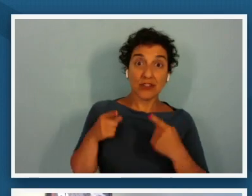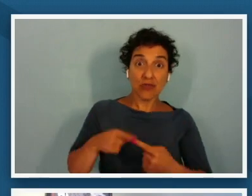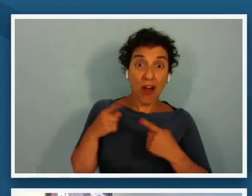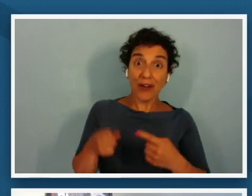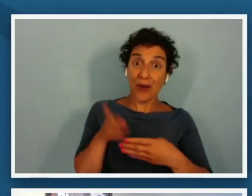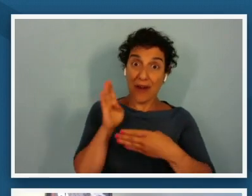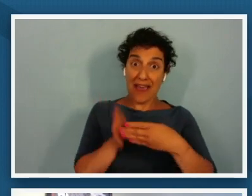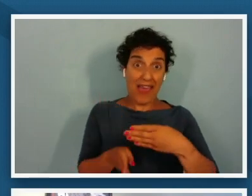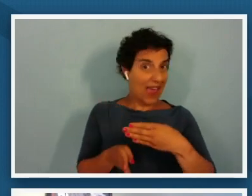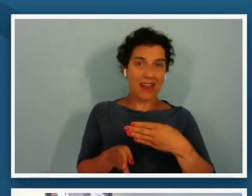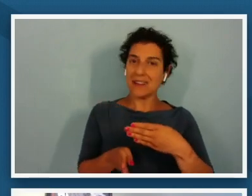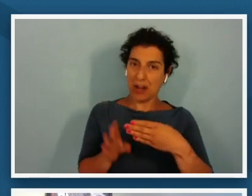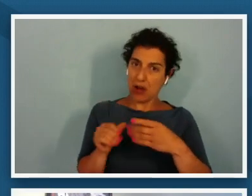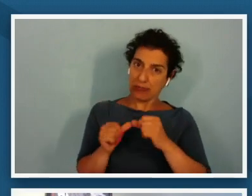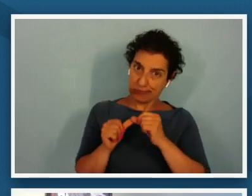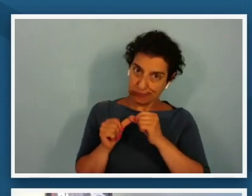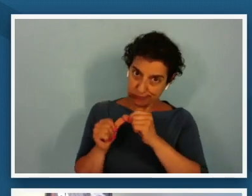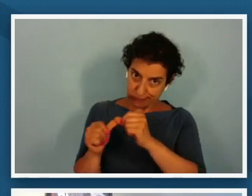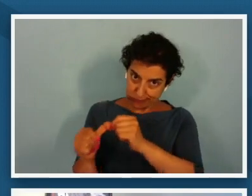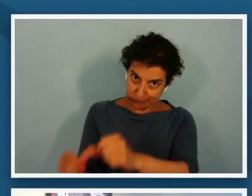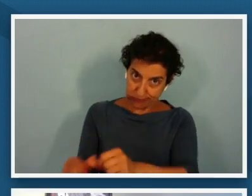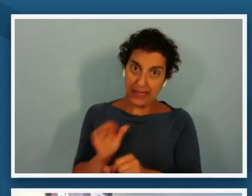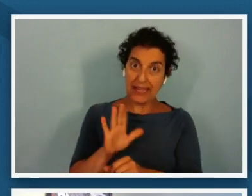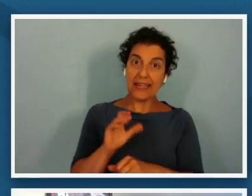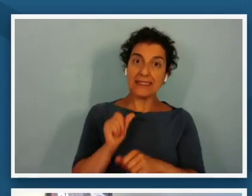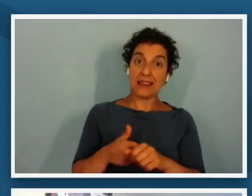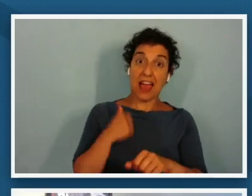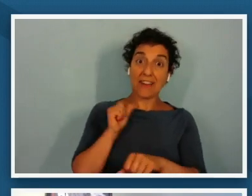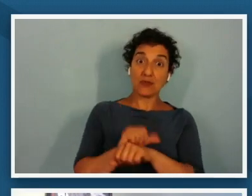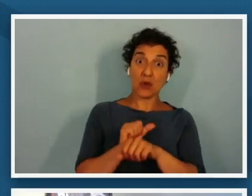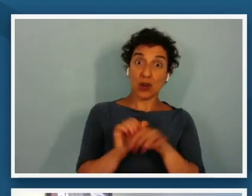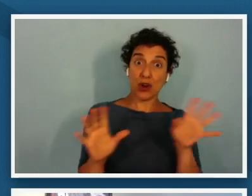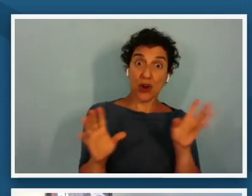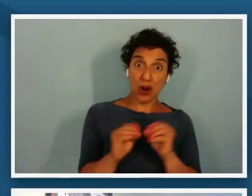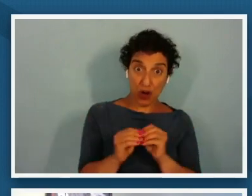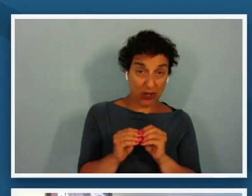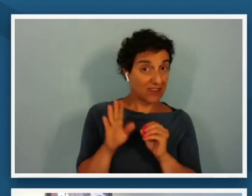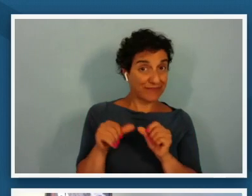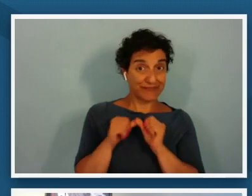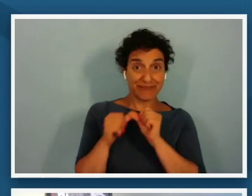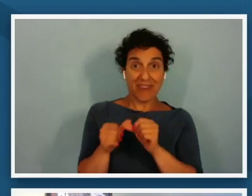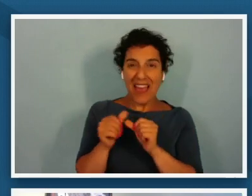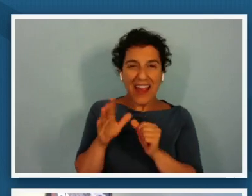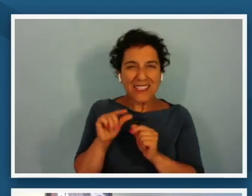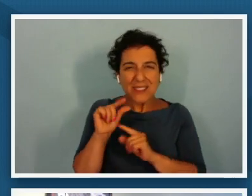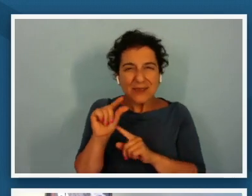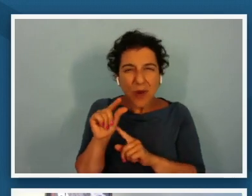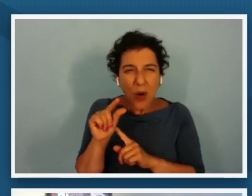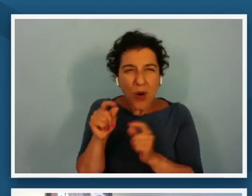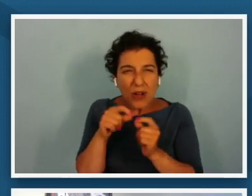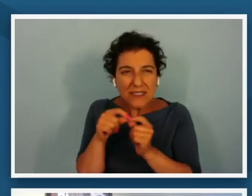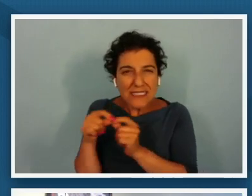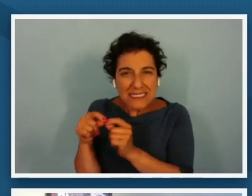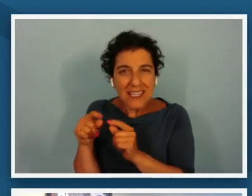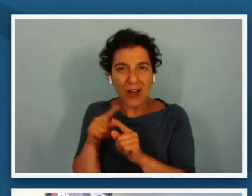that lewis made his life's work and it's such a small detail but becomes